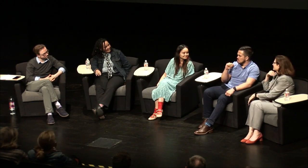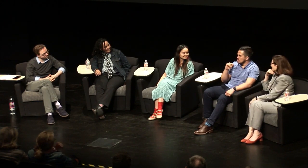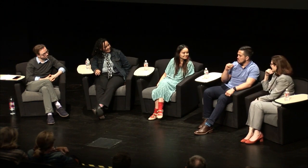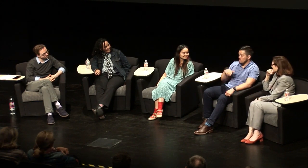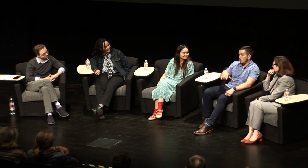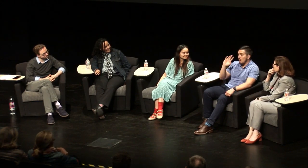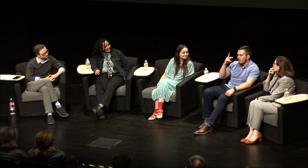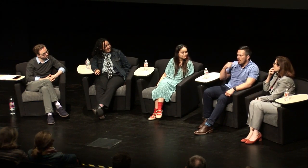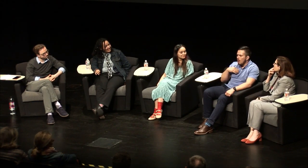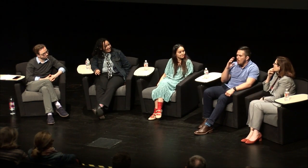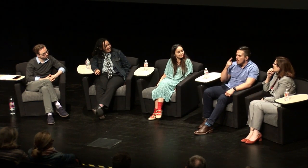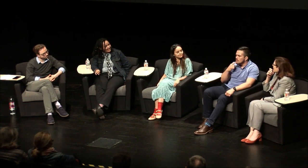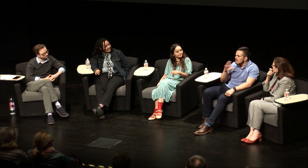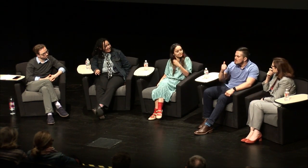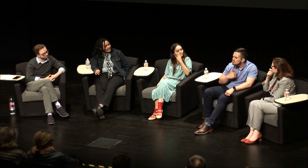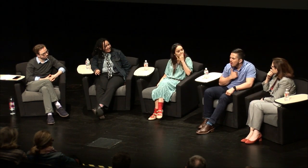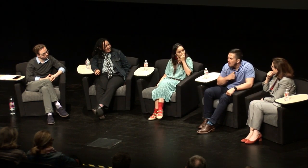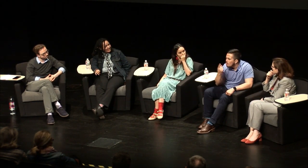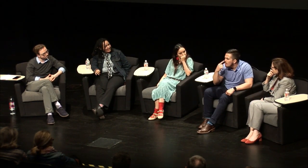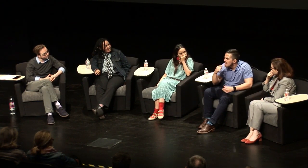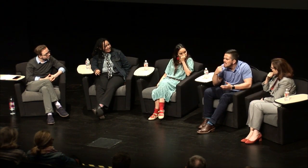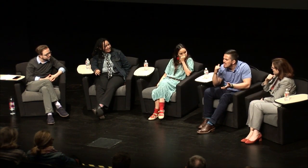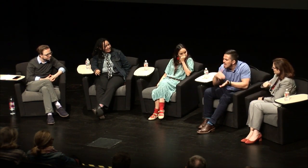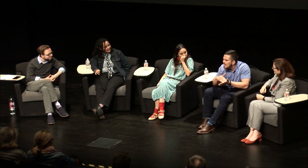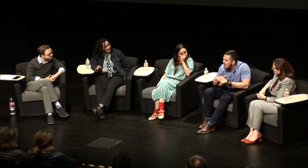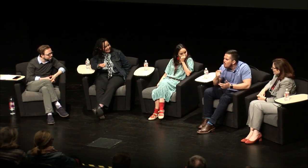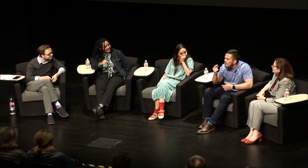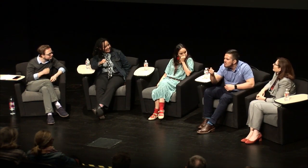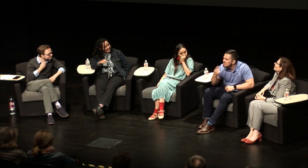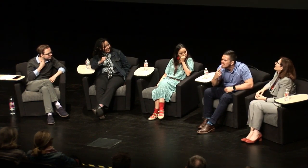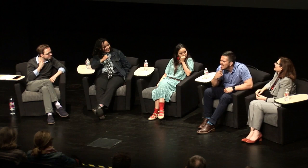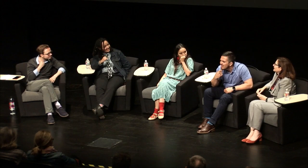what I did growing up was I would say "Sorry do you mind saying that again, what